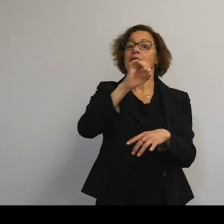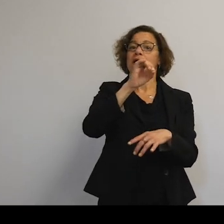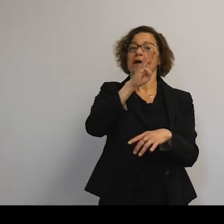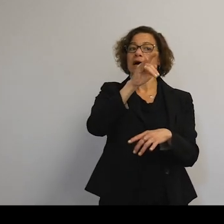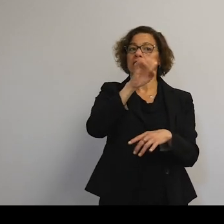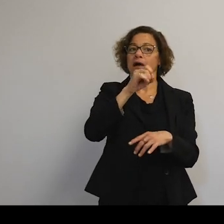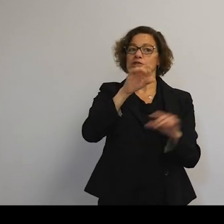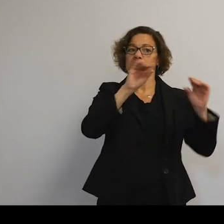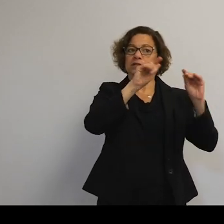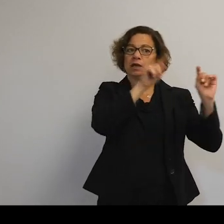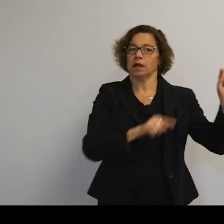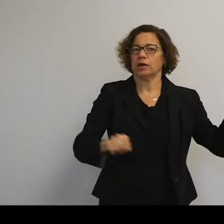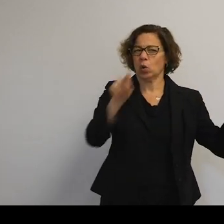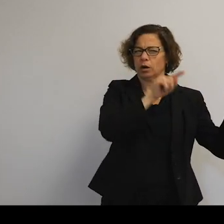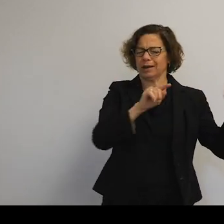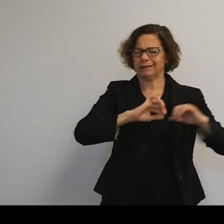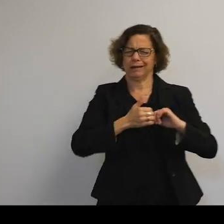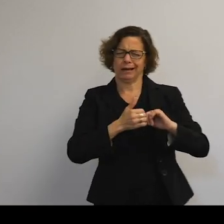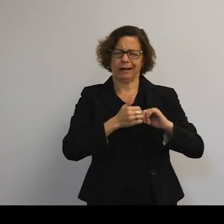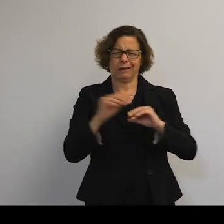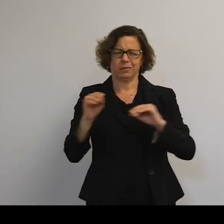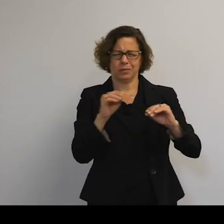And you might think, but how does that move an object?